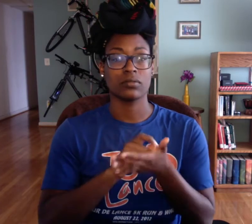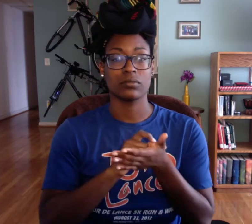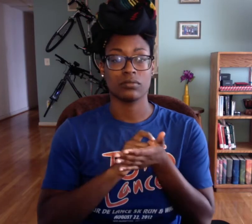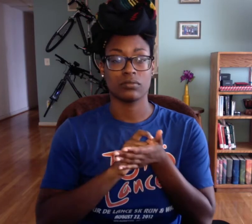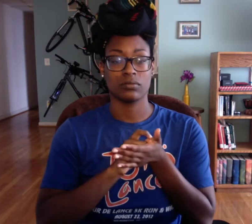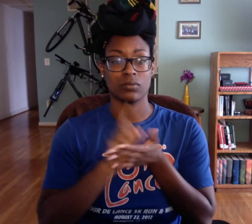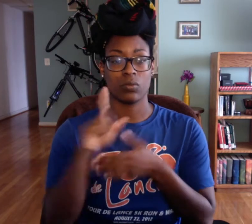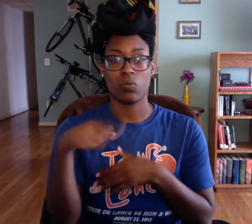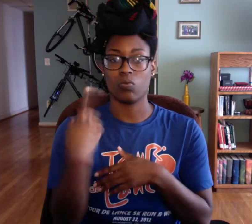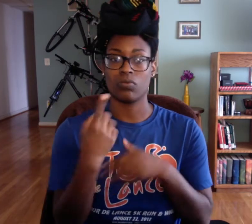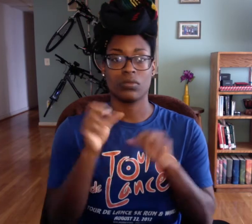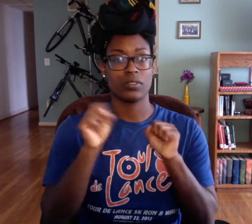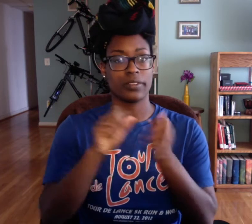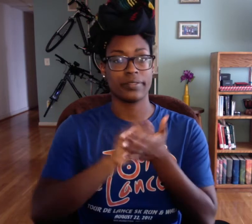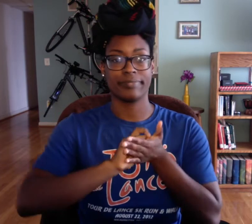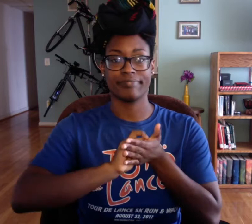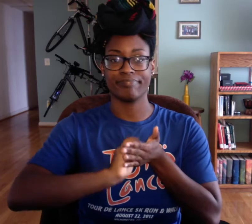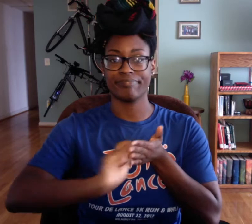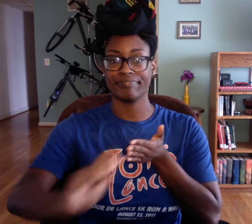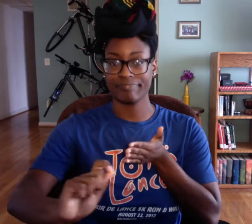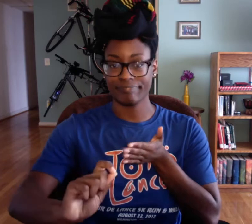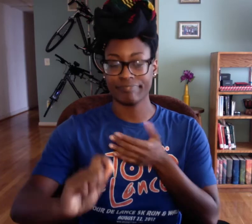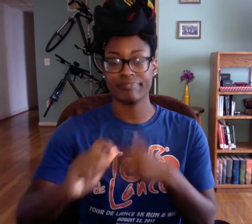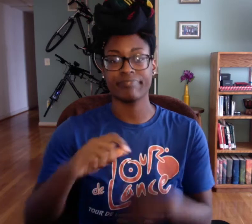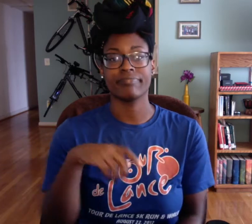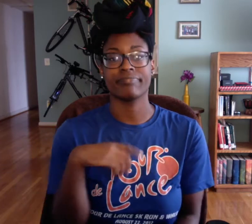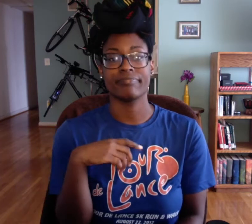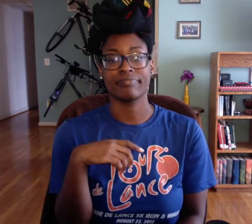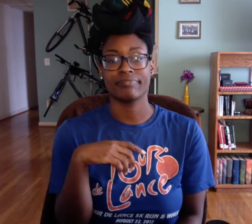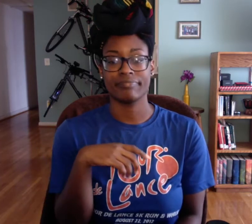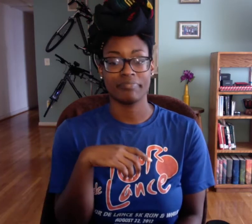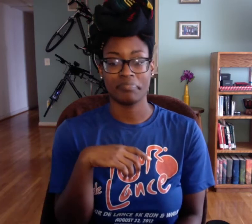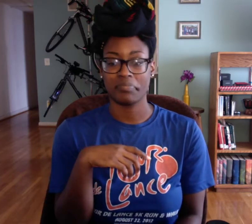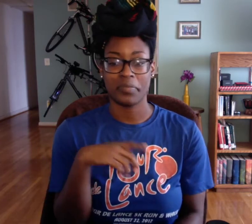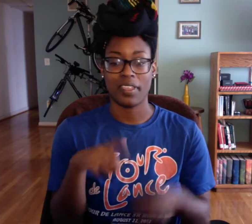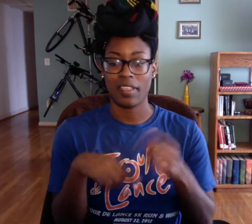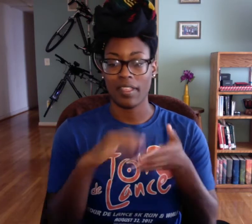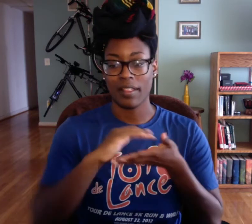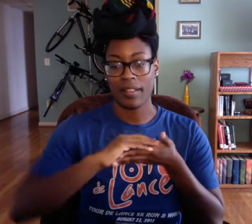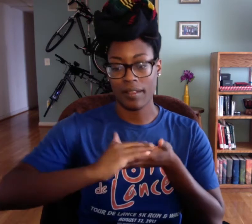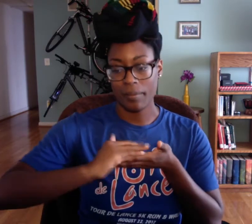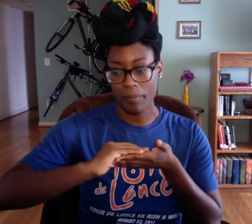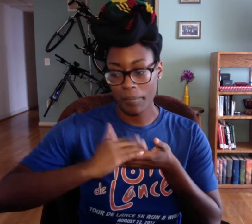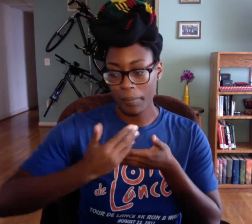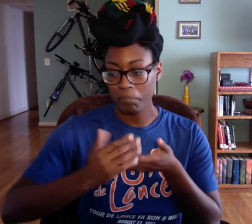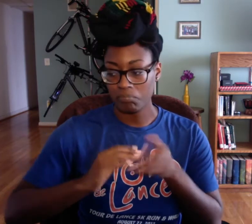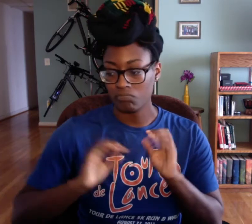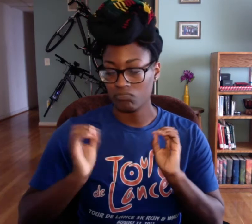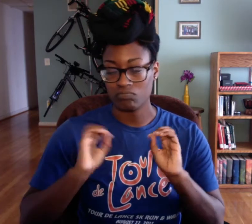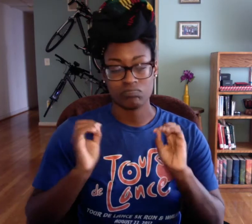You have to, you know, write em. Pen and paper.